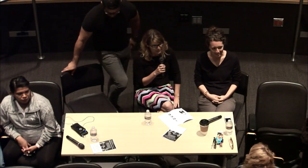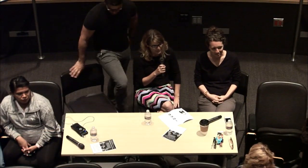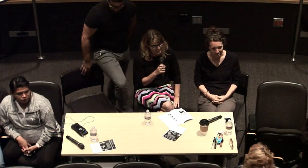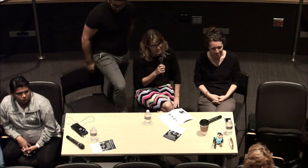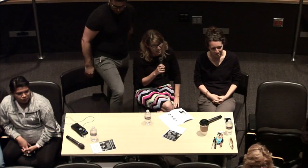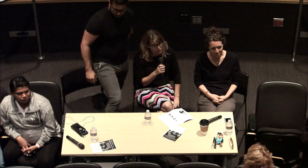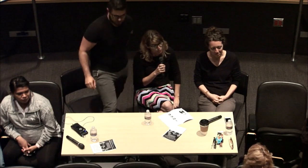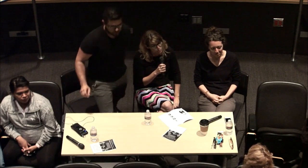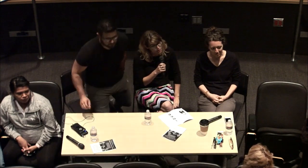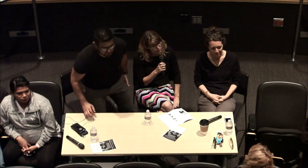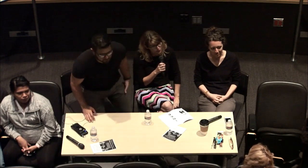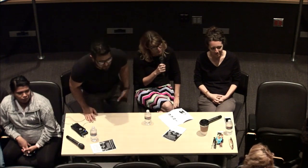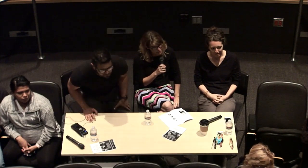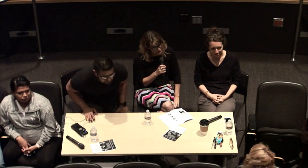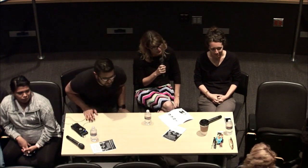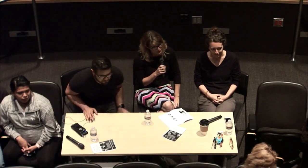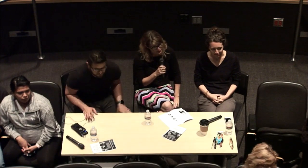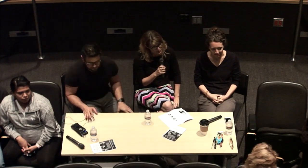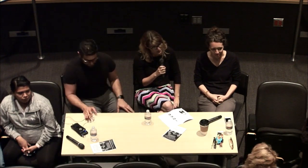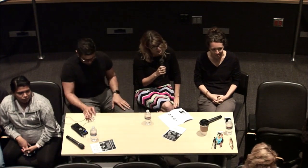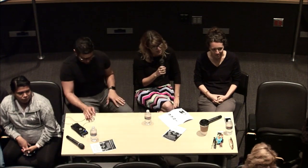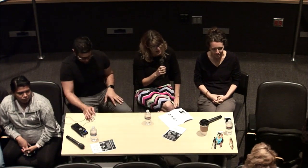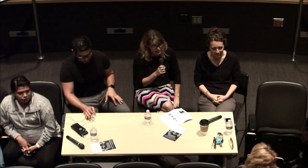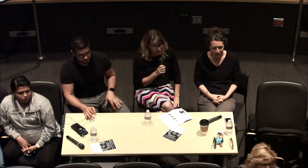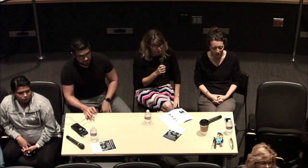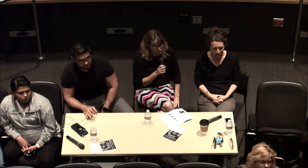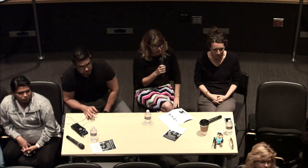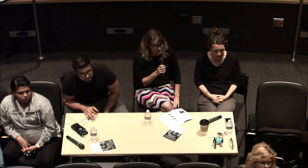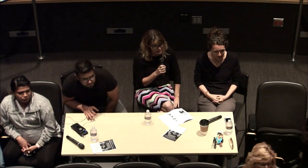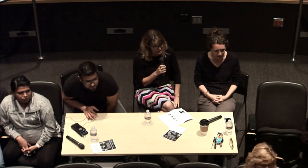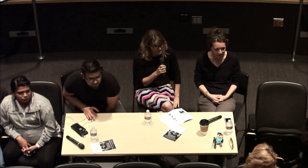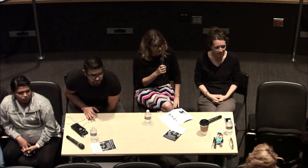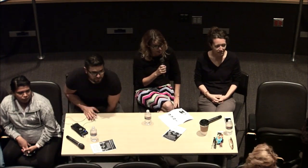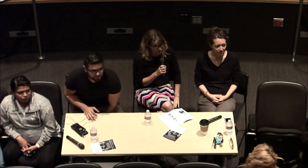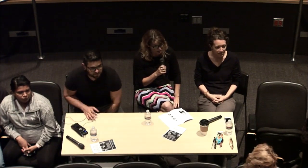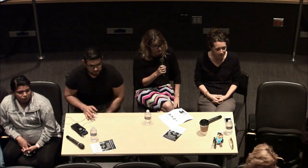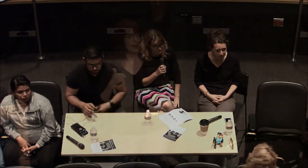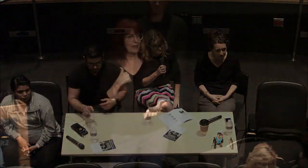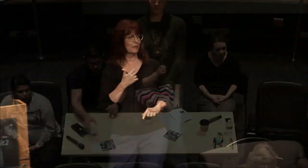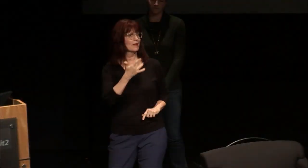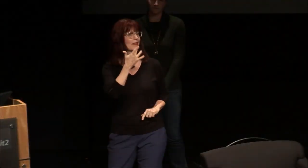am from a hearing family I and I grew up here in San Diego